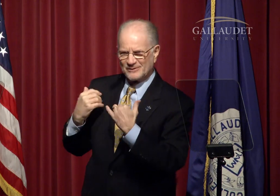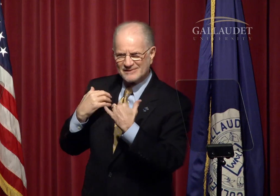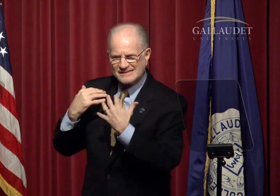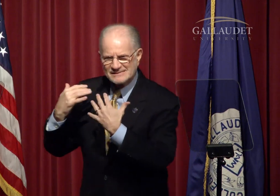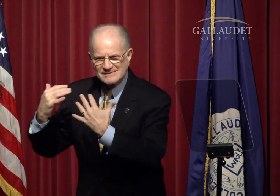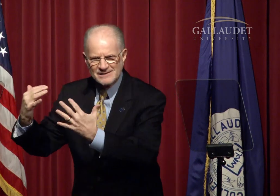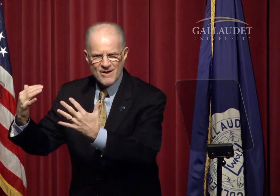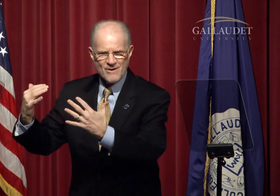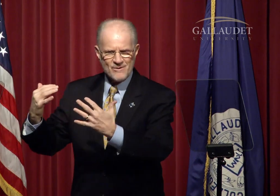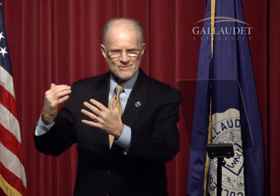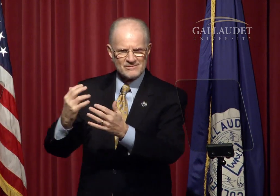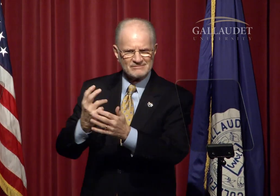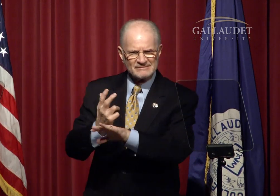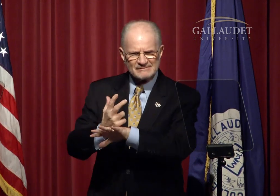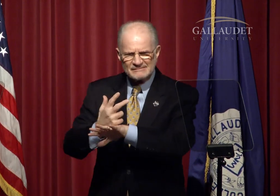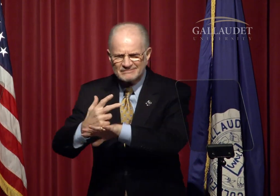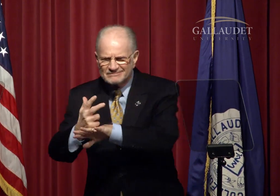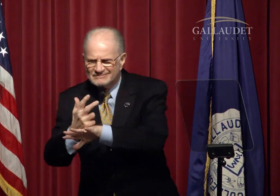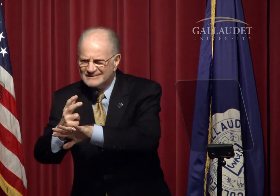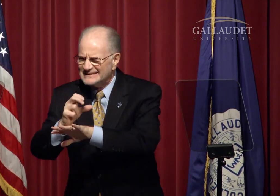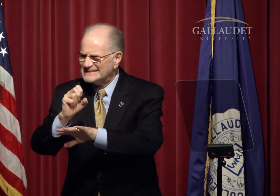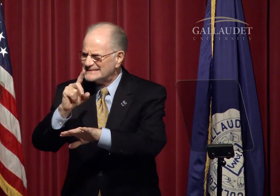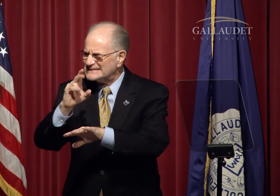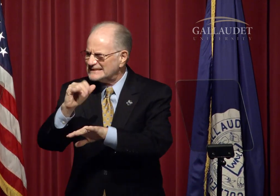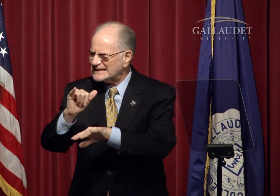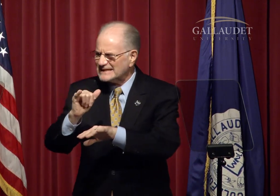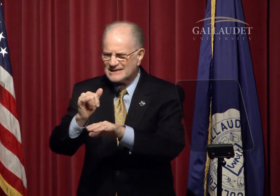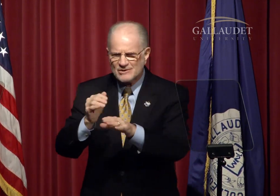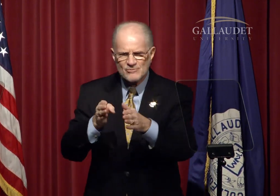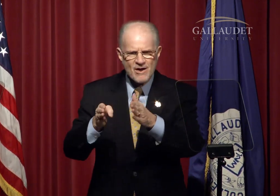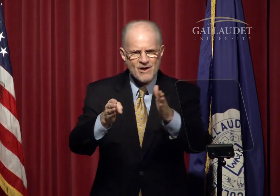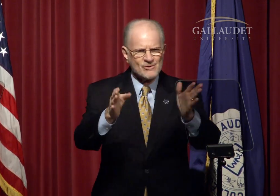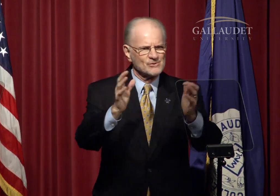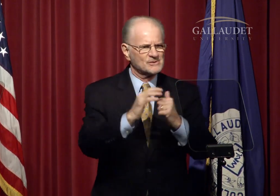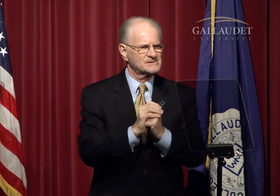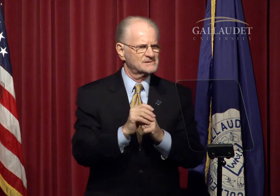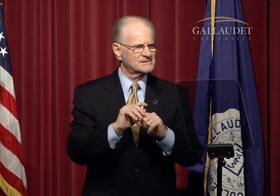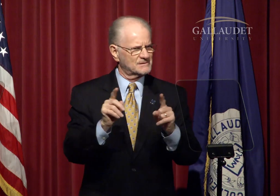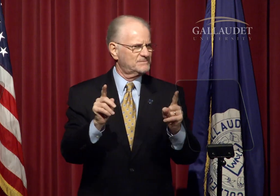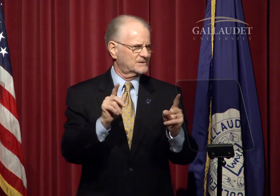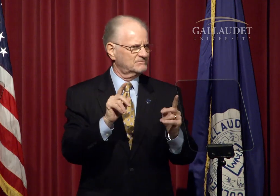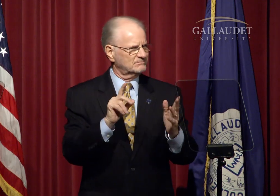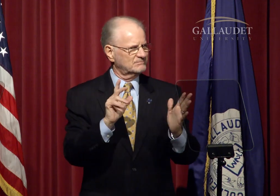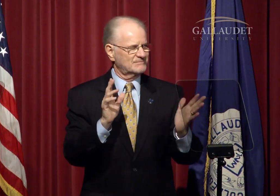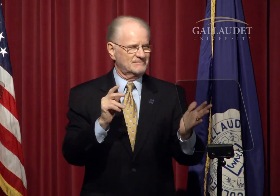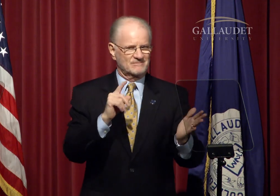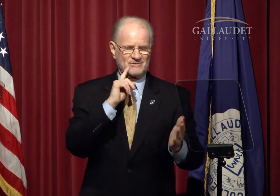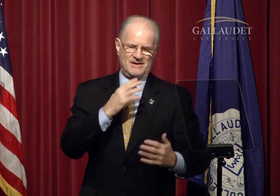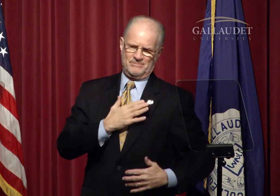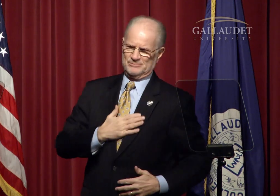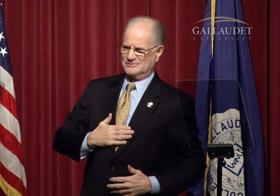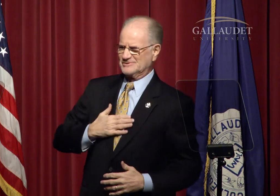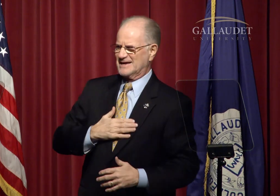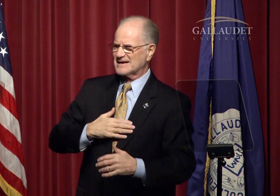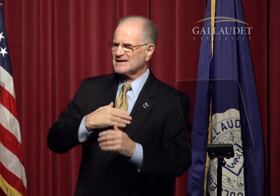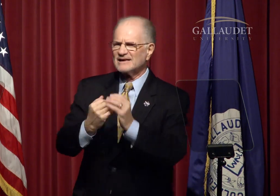especially on a day like today, with the snow and the slippery roads.